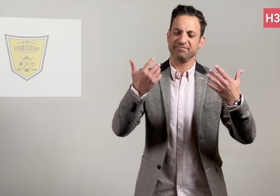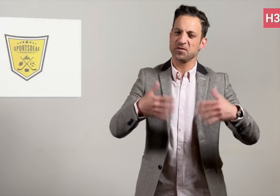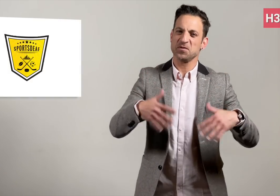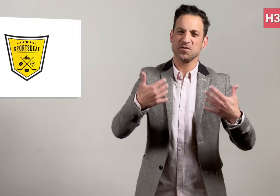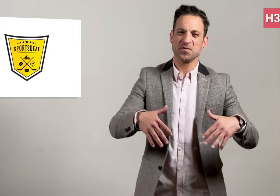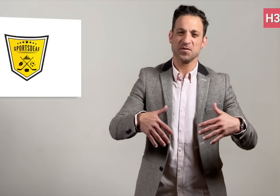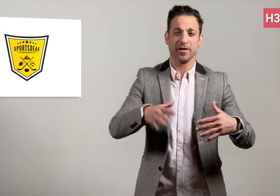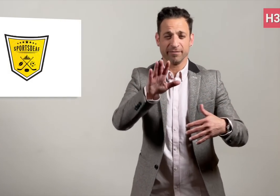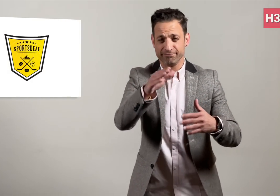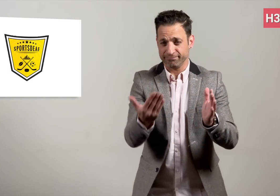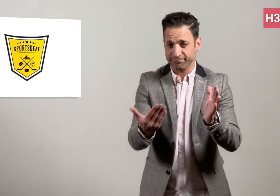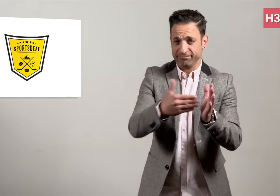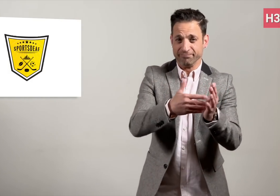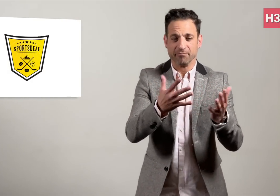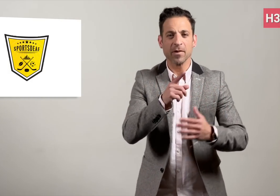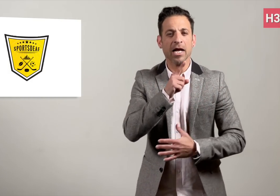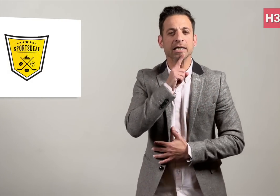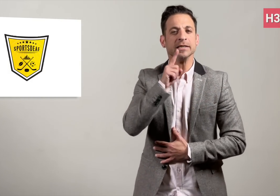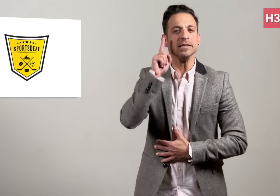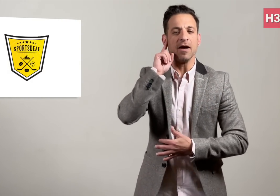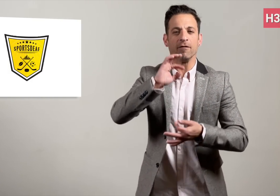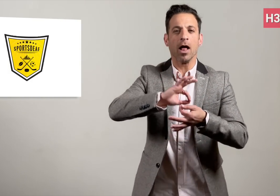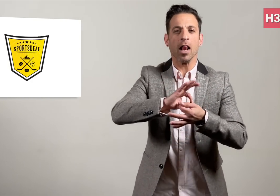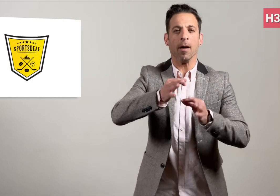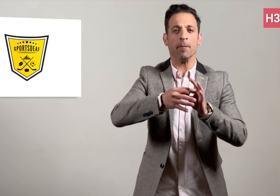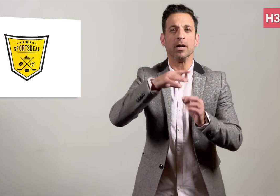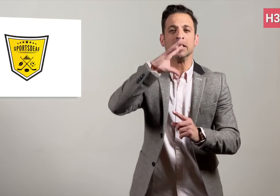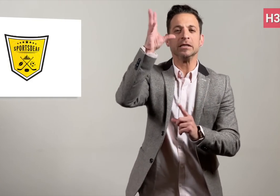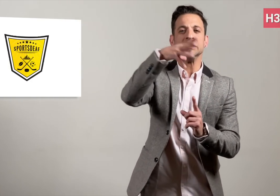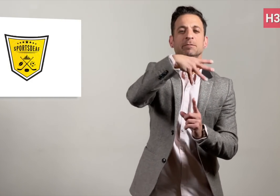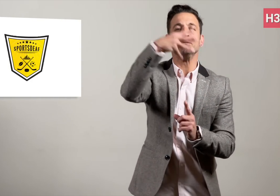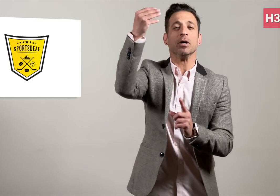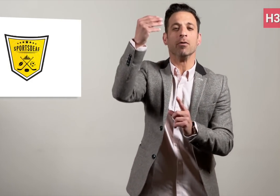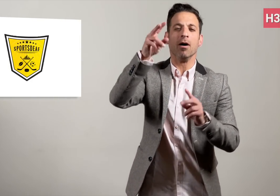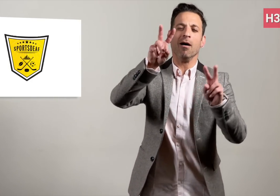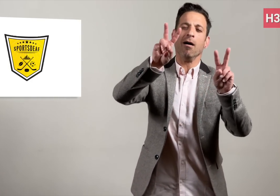The Deaflympics spirit is shown